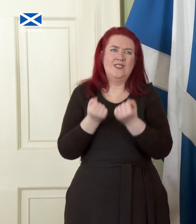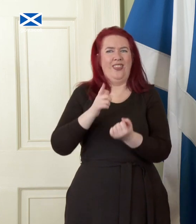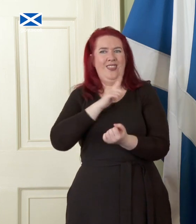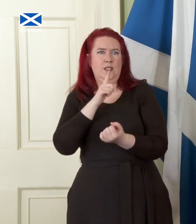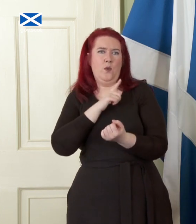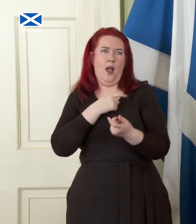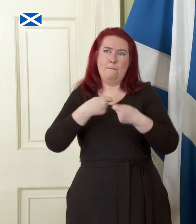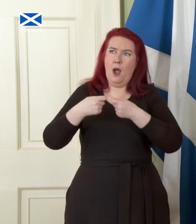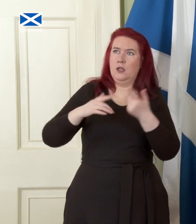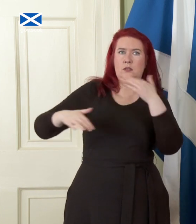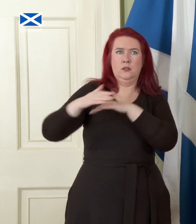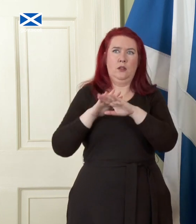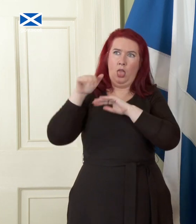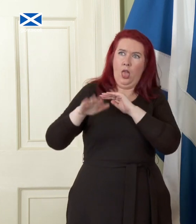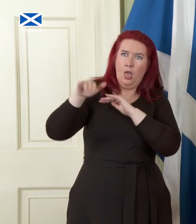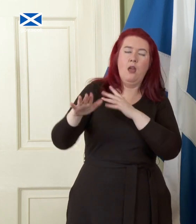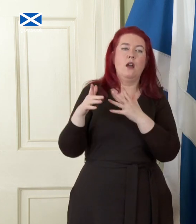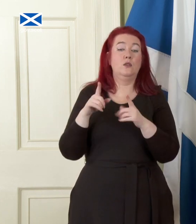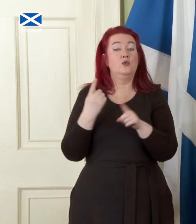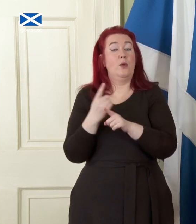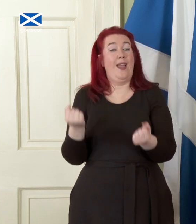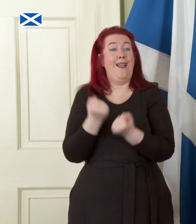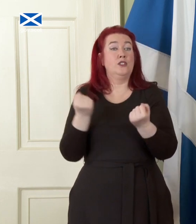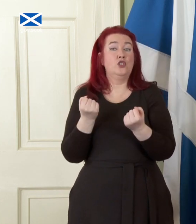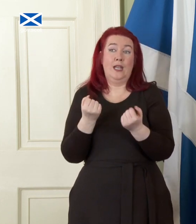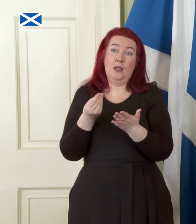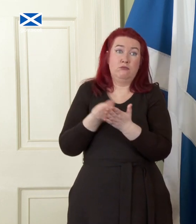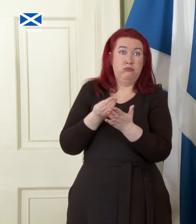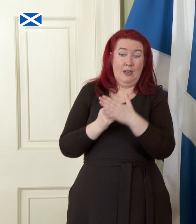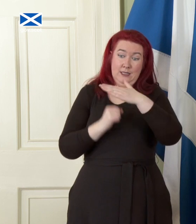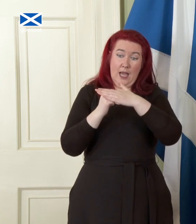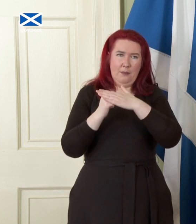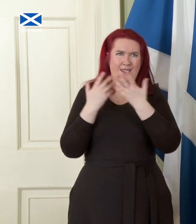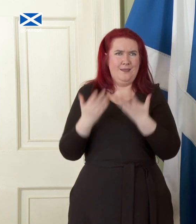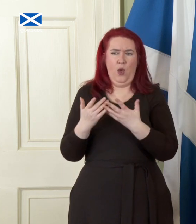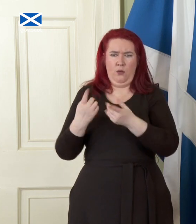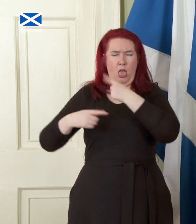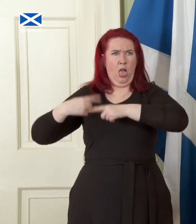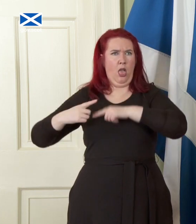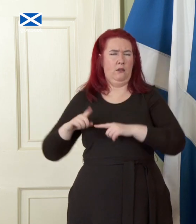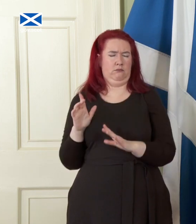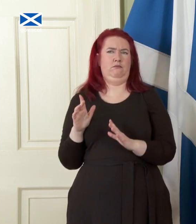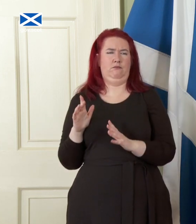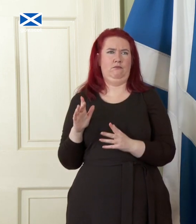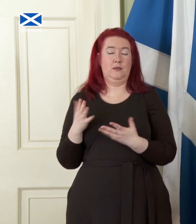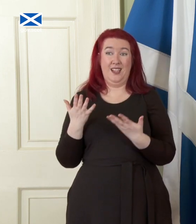weeks, the energy price cap, has also now been curtailed leaving many people and possibly many